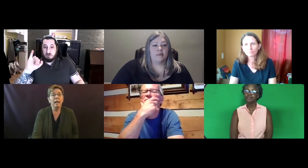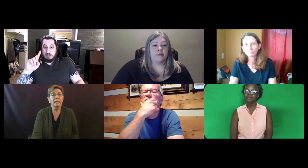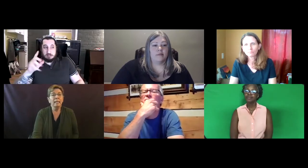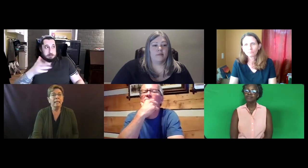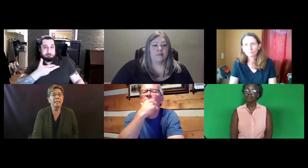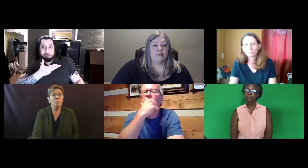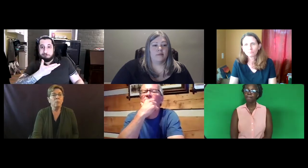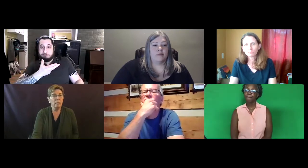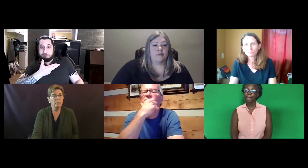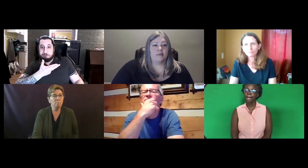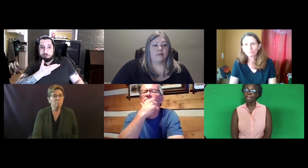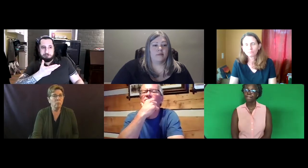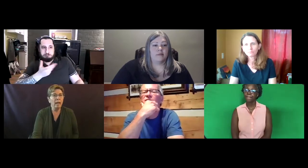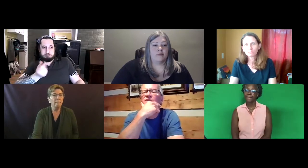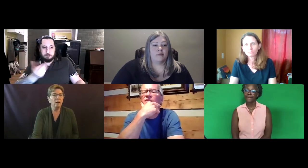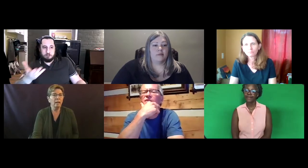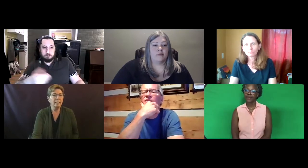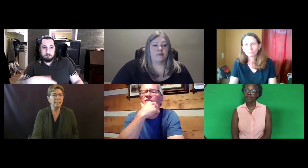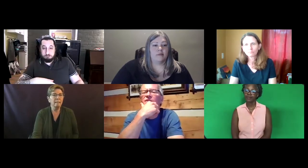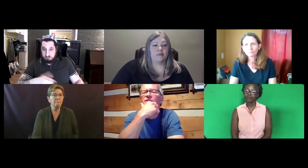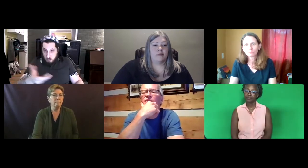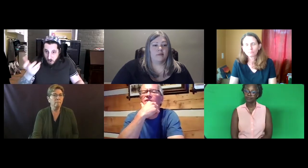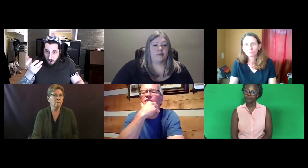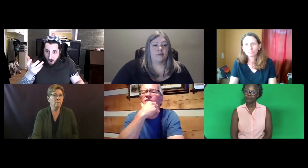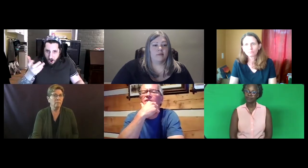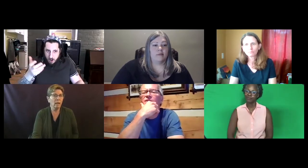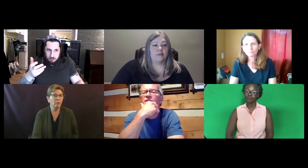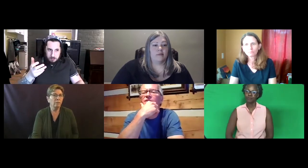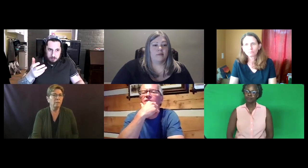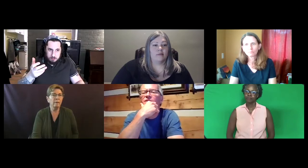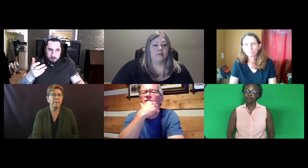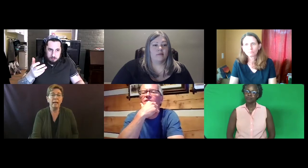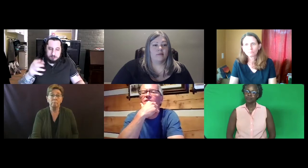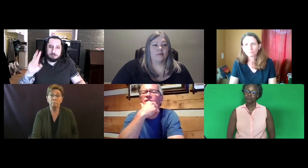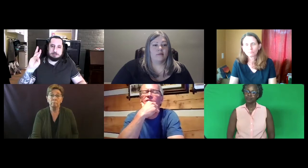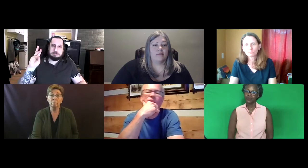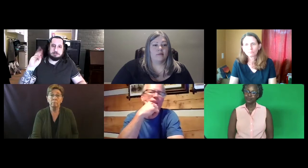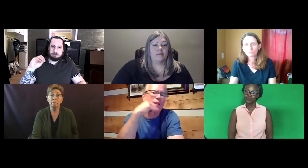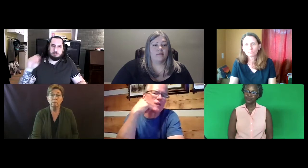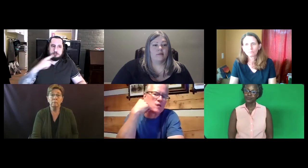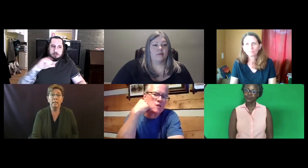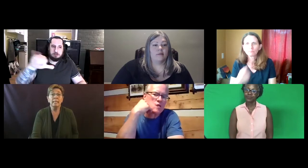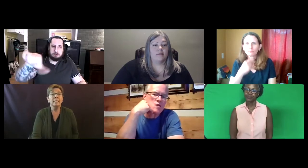At the end, I said, well, we have RID. How do you feel about that?